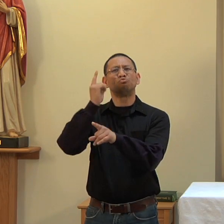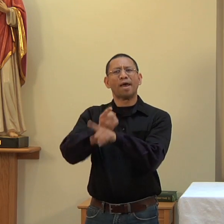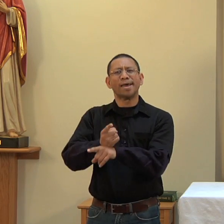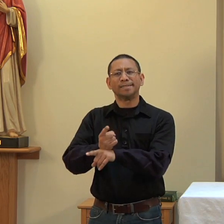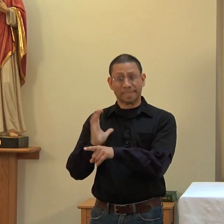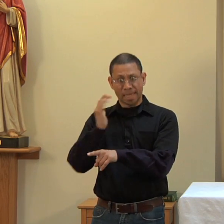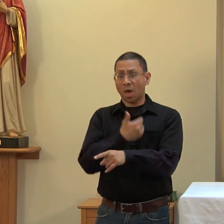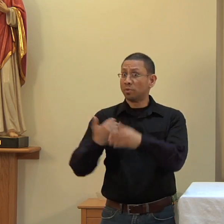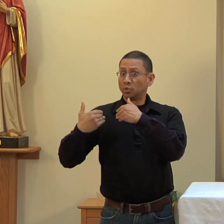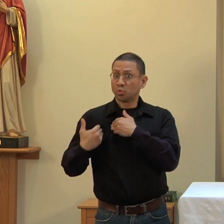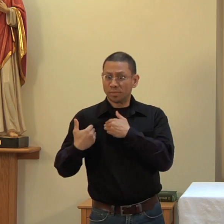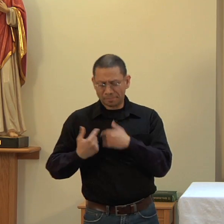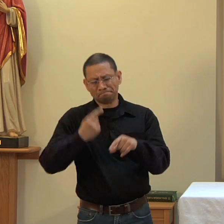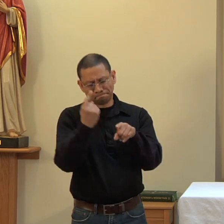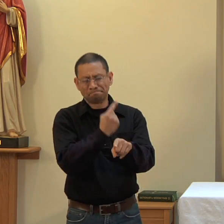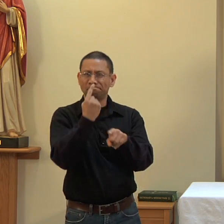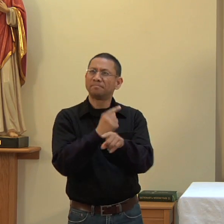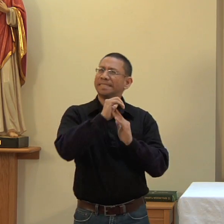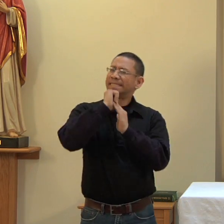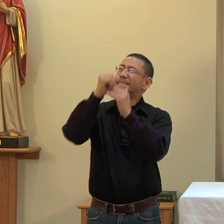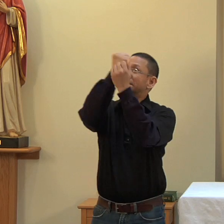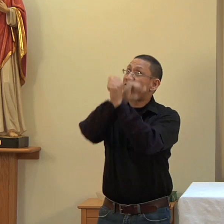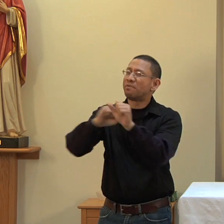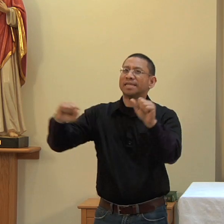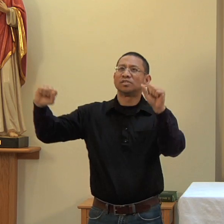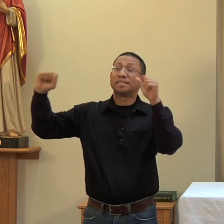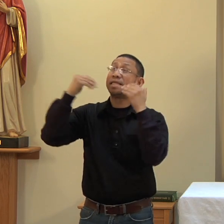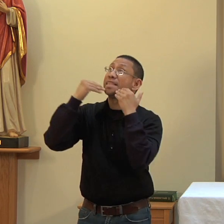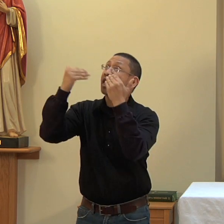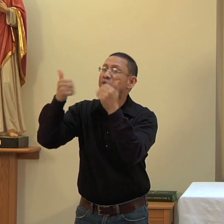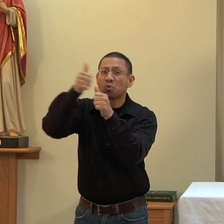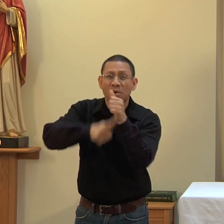just, our duty and our salvation, always and everywhere to give you thanks, Father most